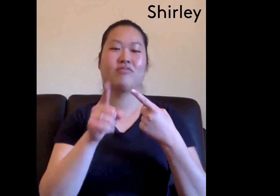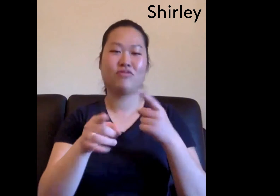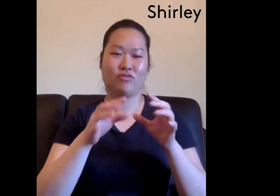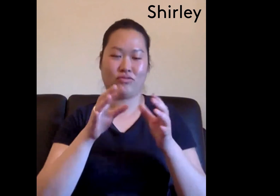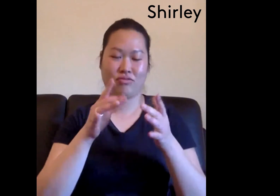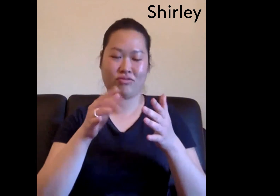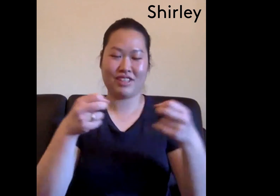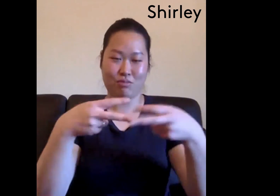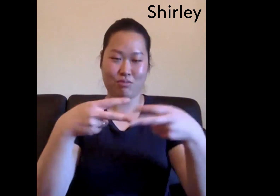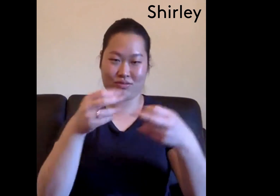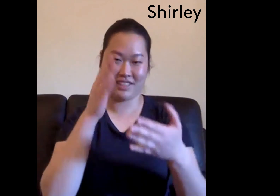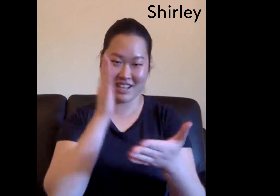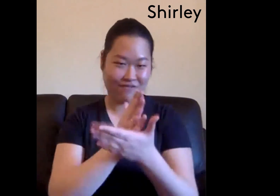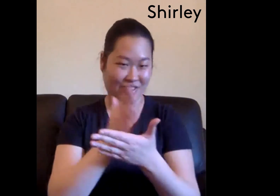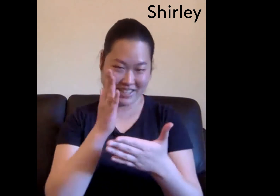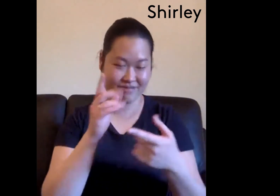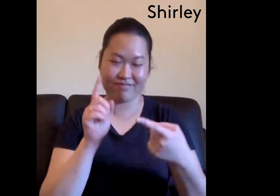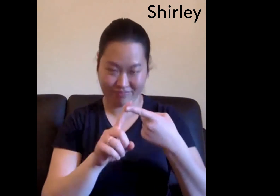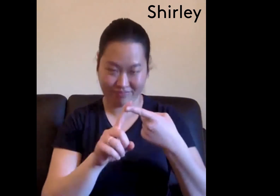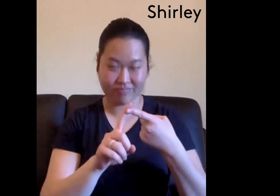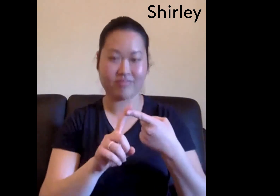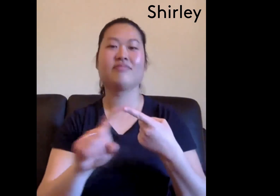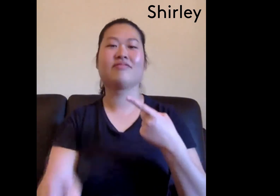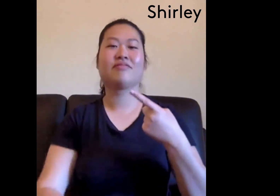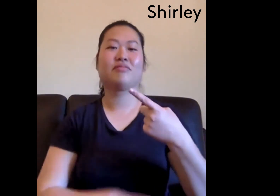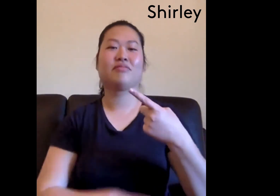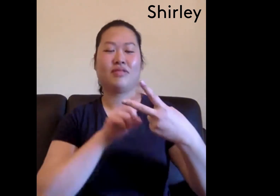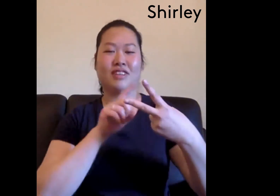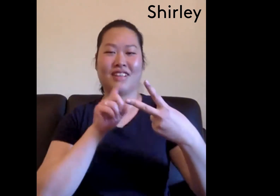Definitely number one would be captioning on everything